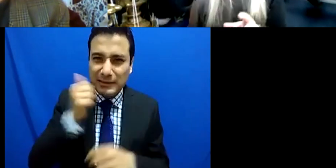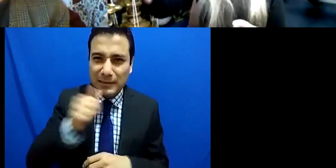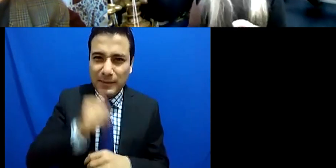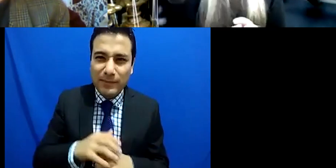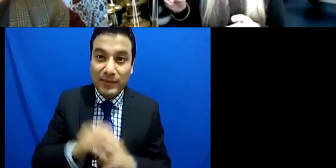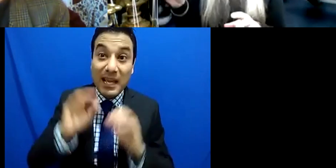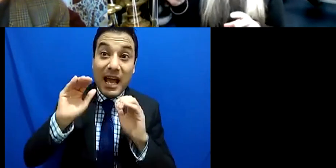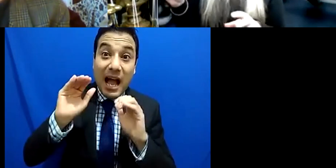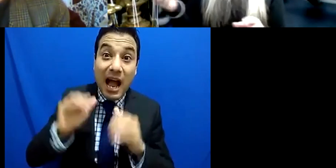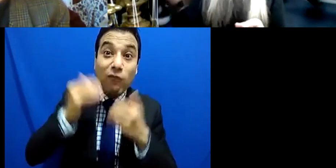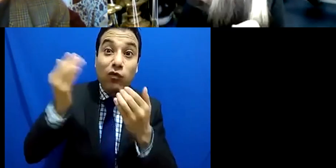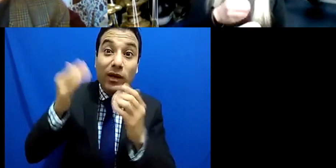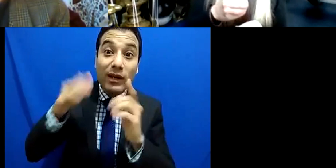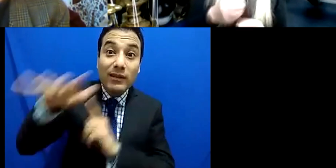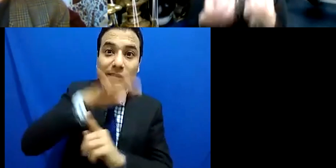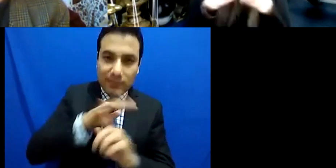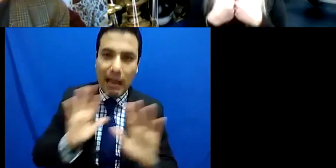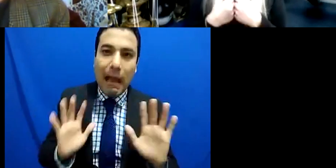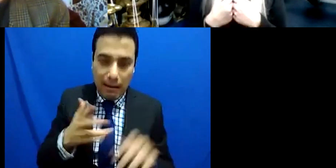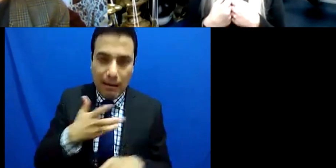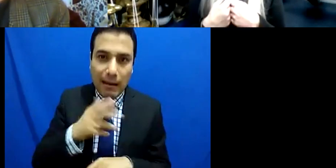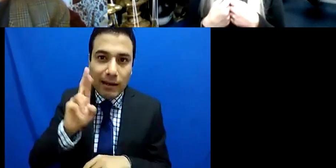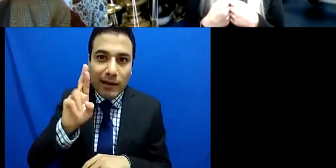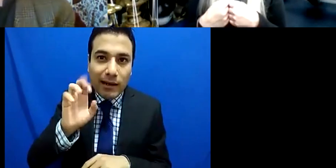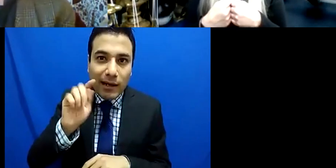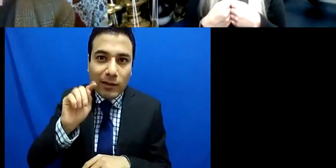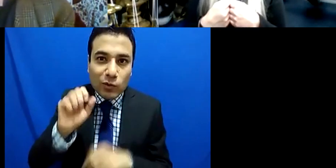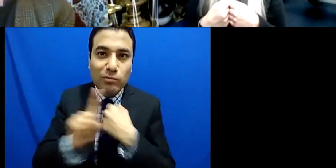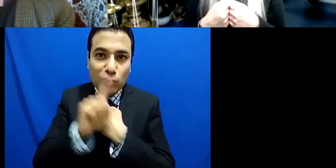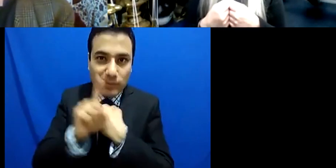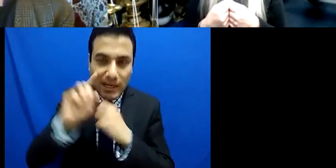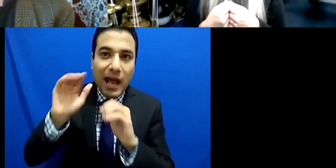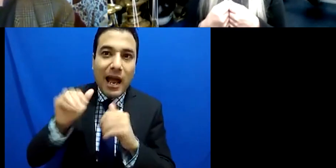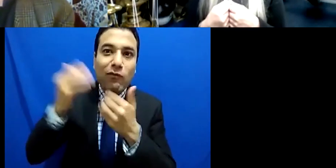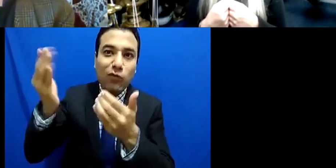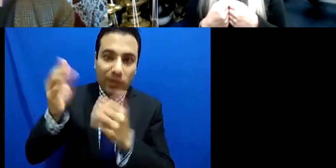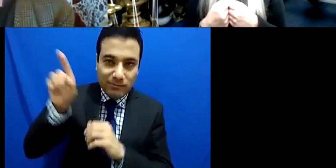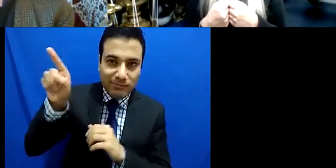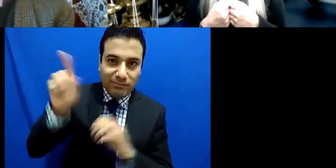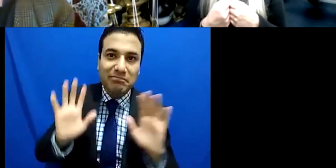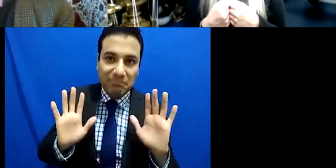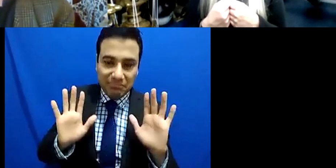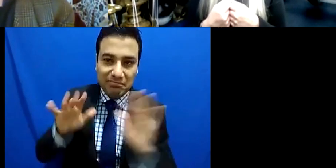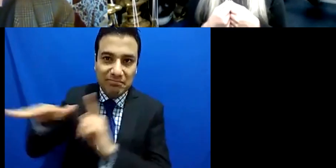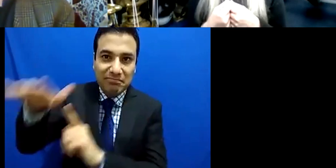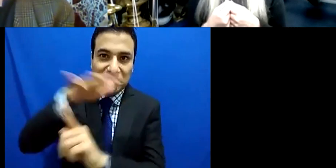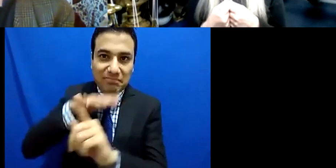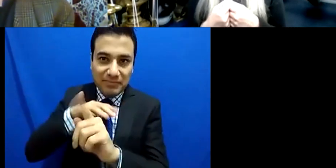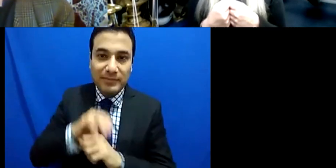external that can change what happens internally and so I think what I'm really saying and what